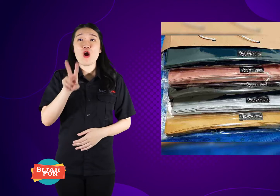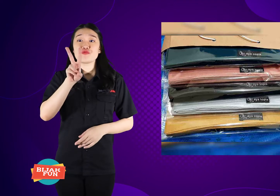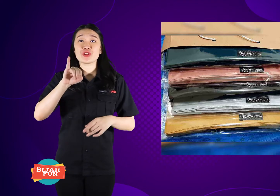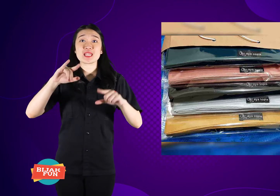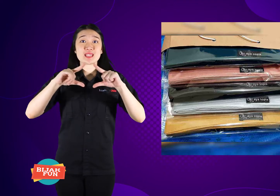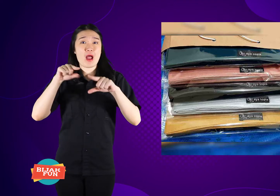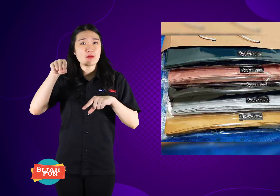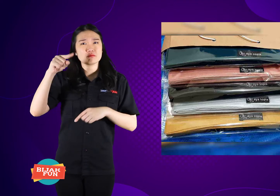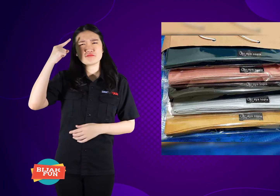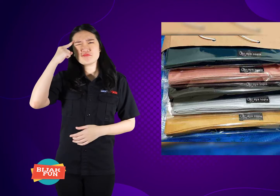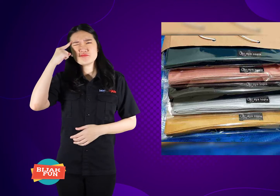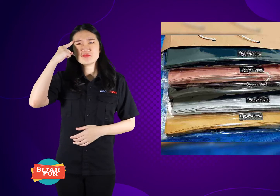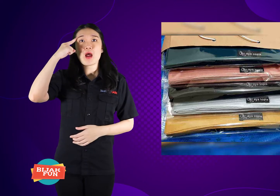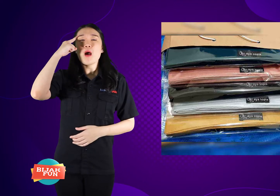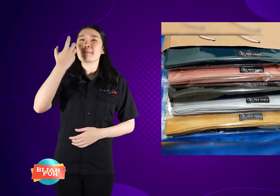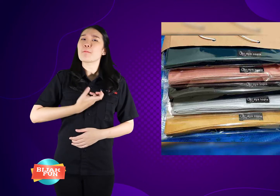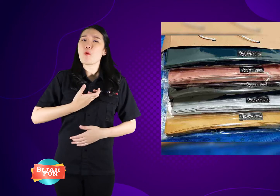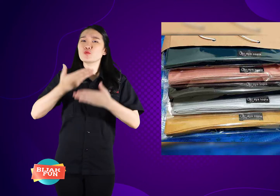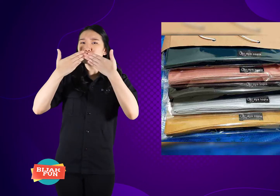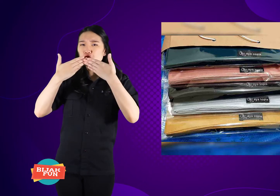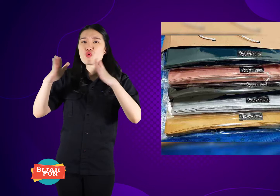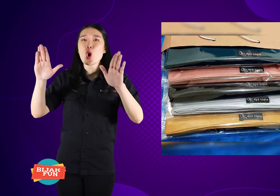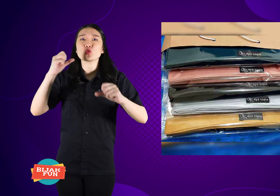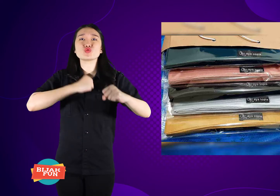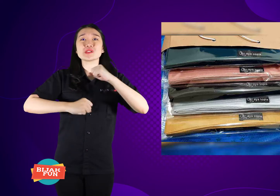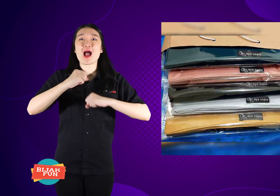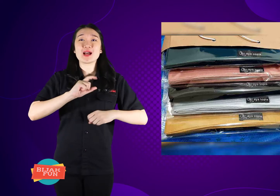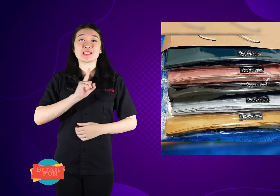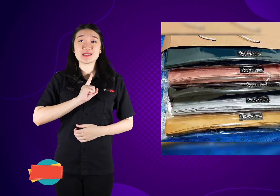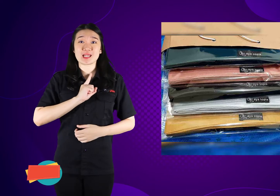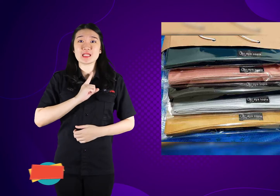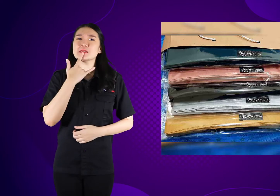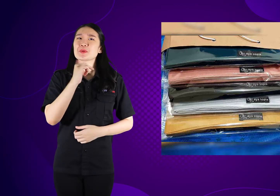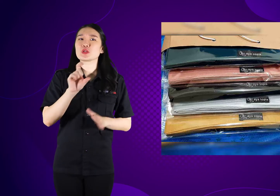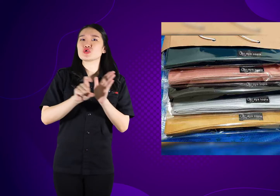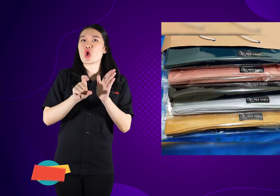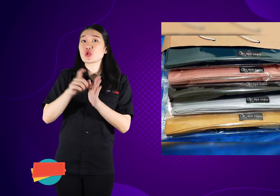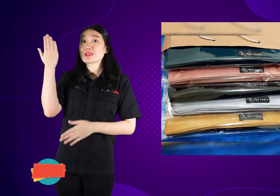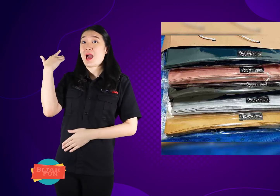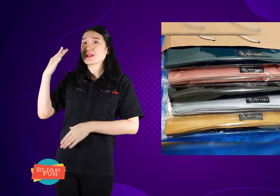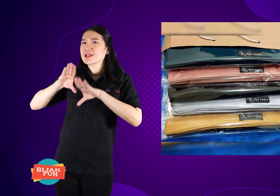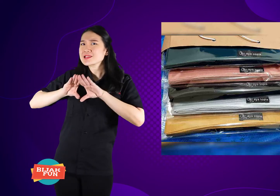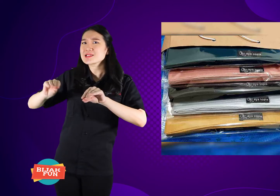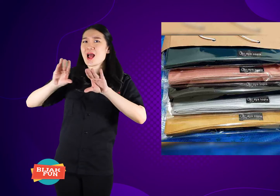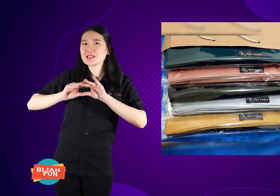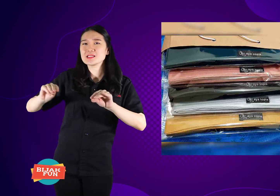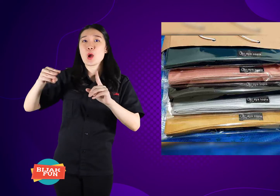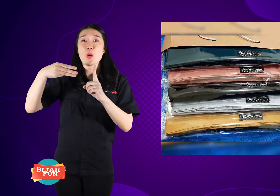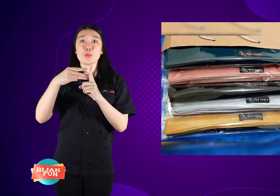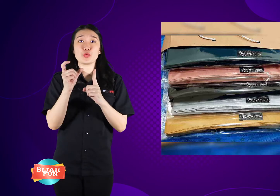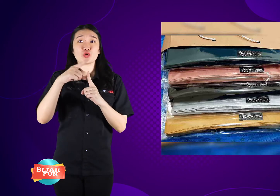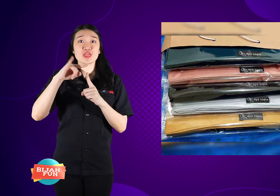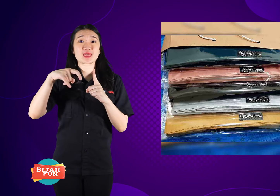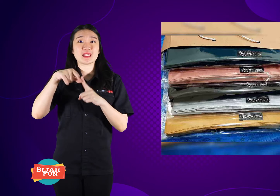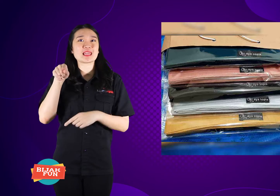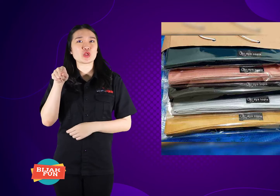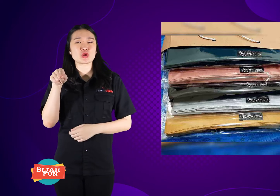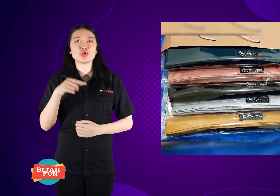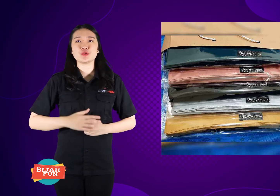Via thinks that she wants to open her own business like where he used to work.